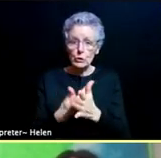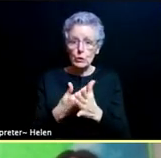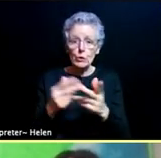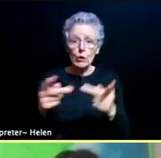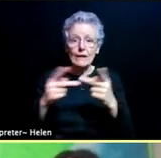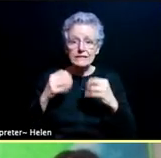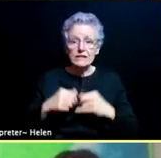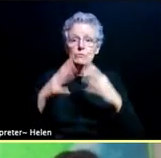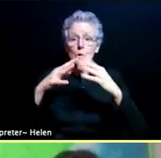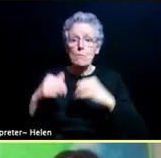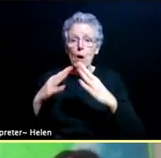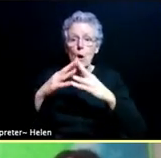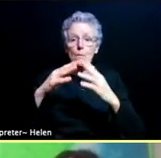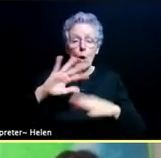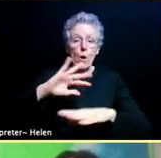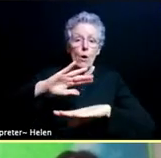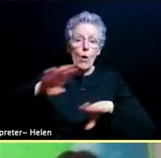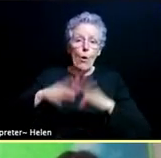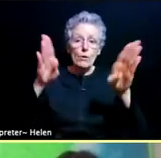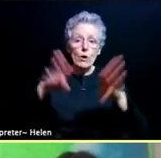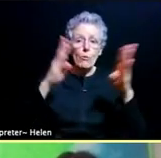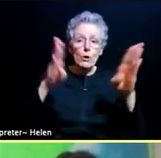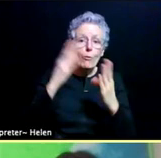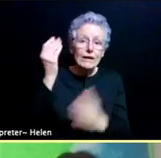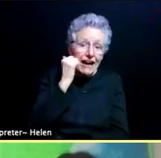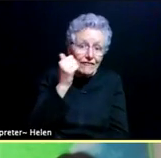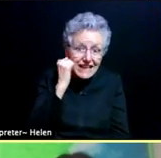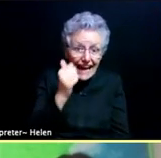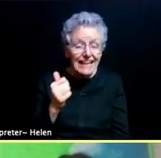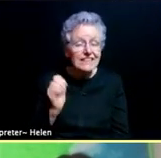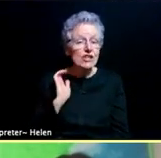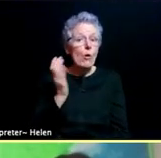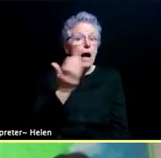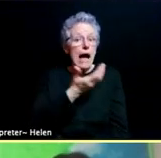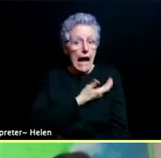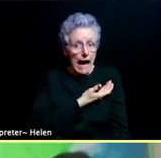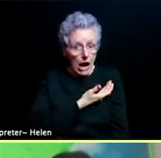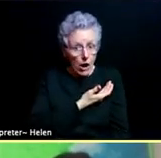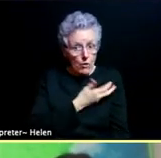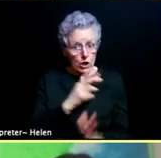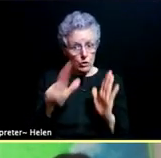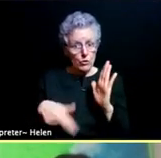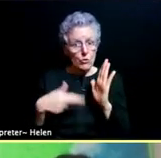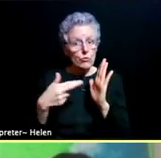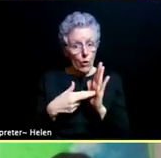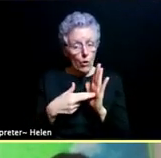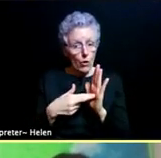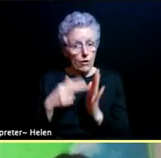So our role, I think, has shifted not only from the vaccine clinical delivery system that we've built